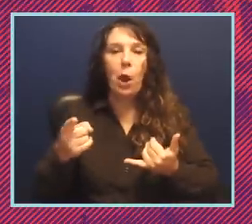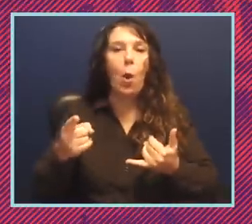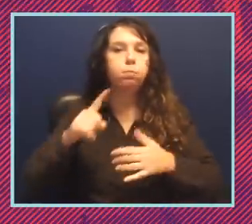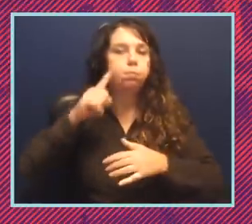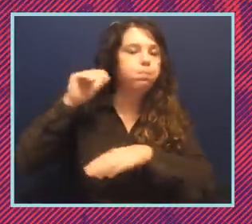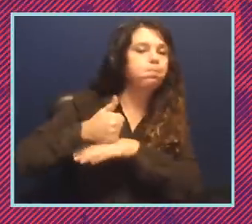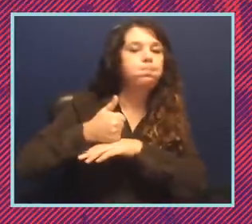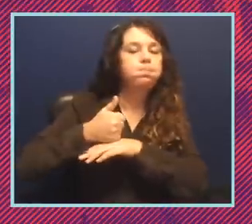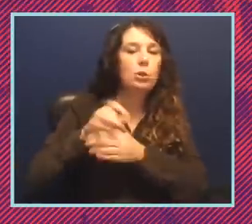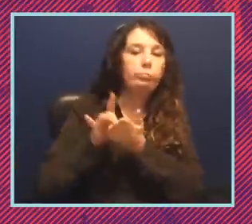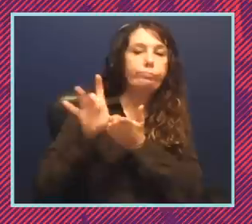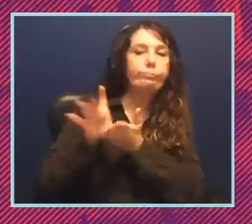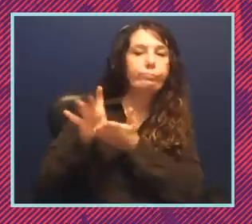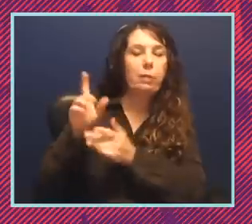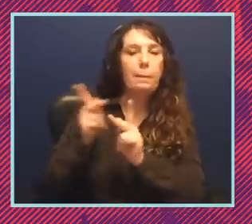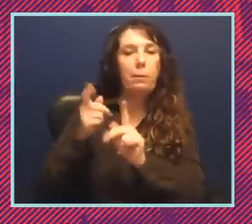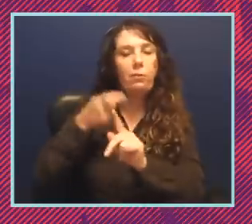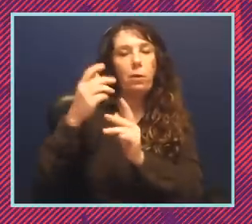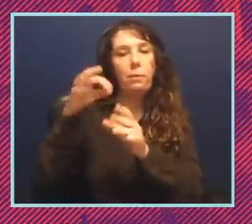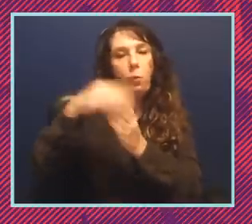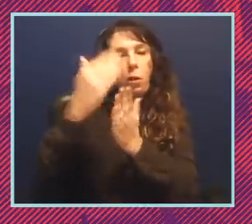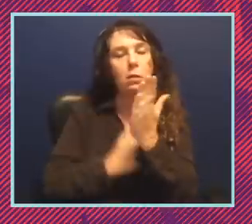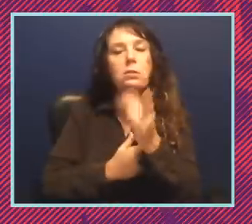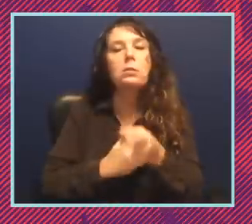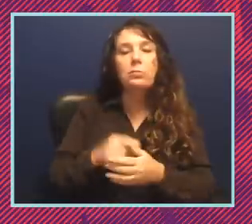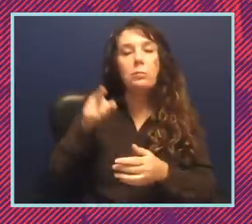on an effort to purge people from the polls. The Brennan Center was saying that they have